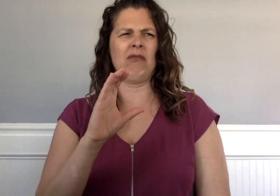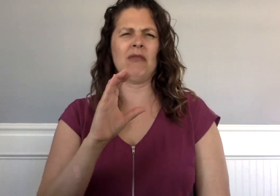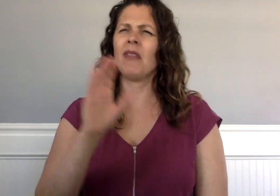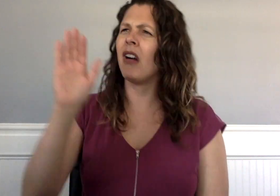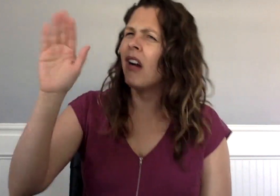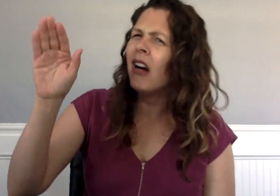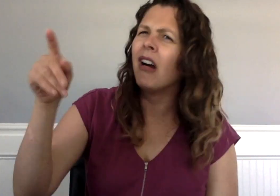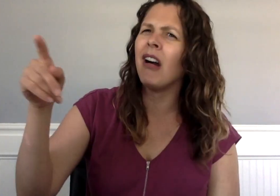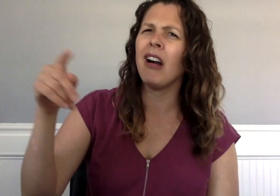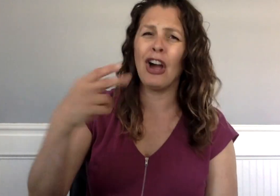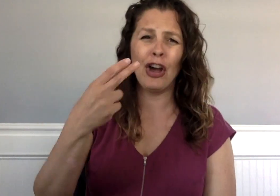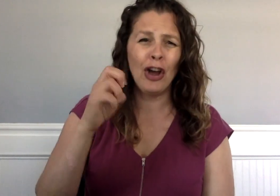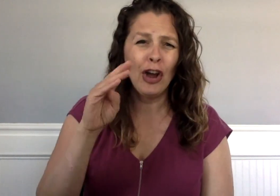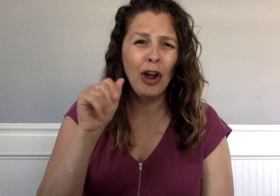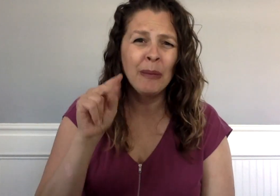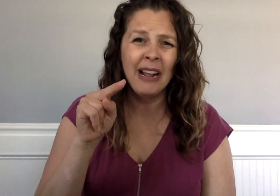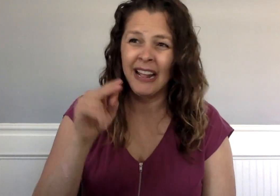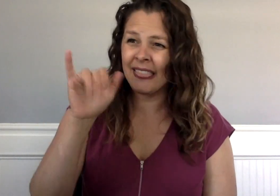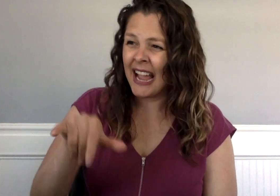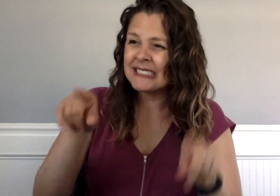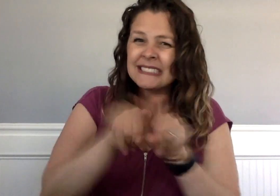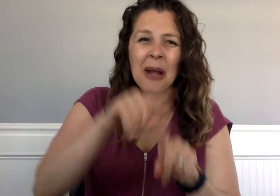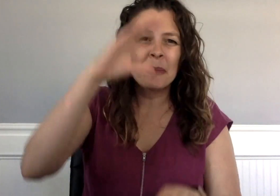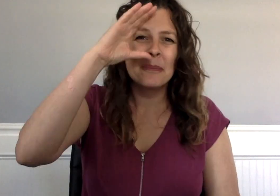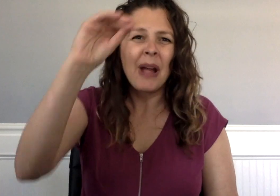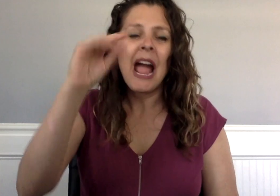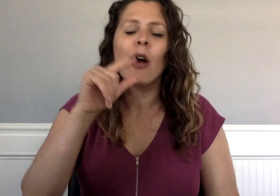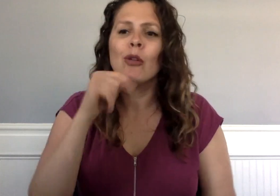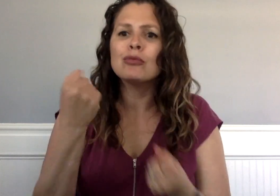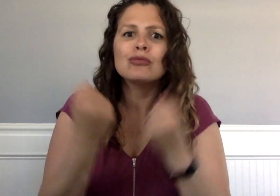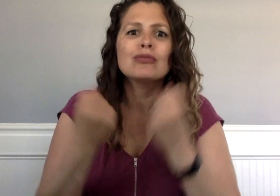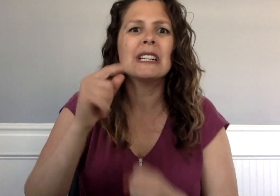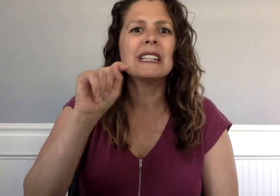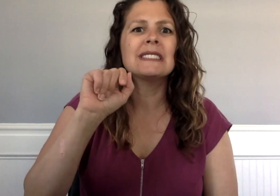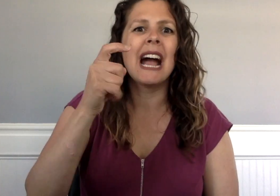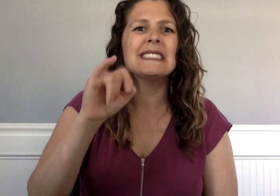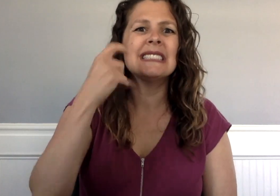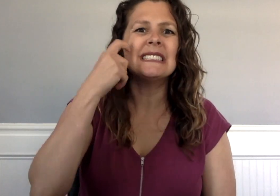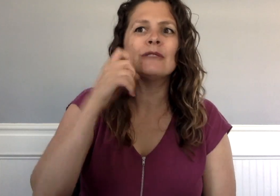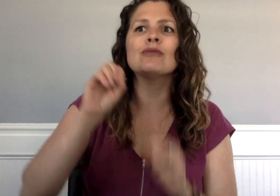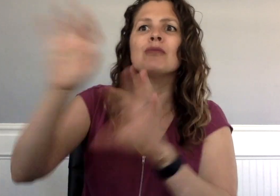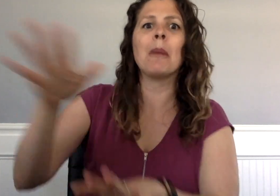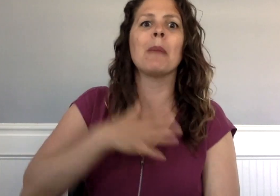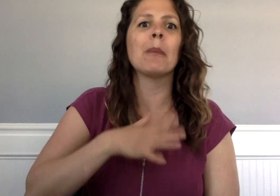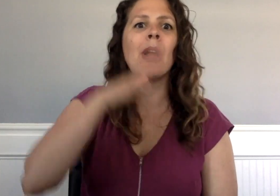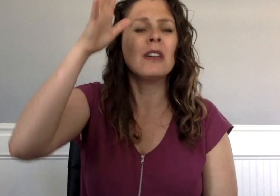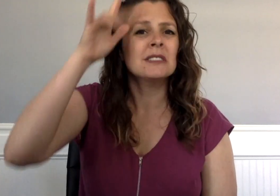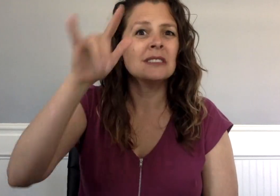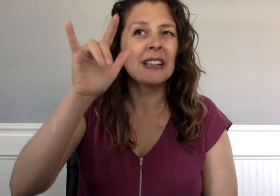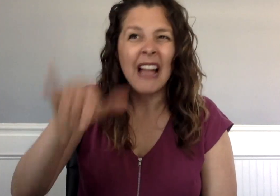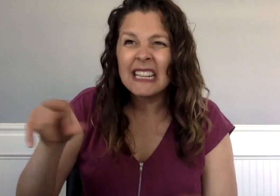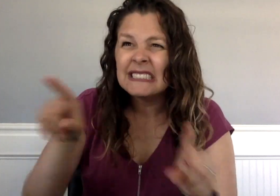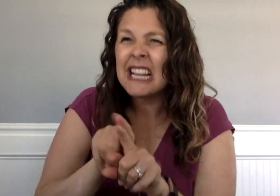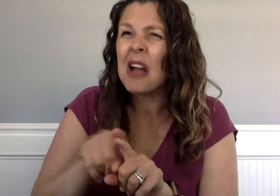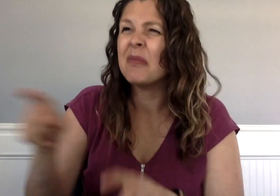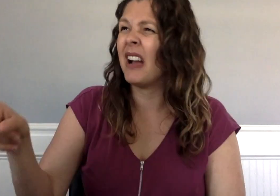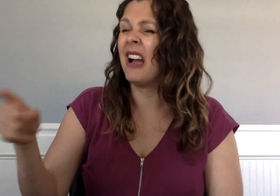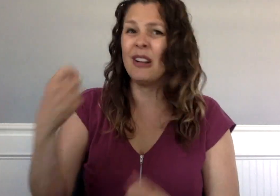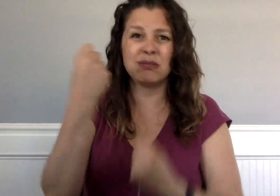“Herman the same taxi driver who picked up my parents?” Charlie said,